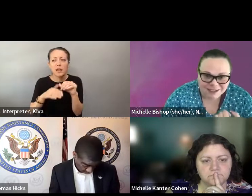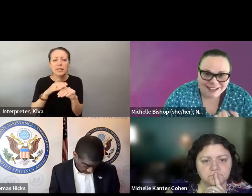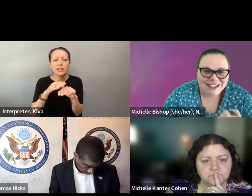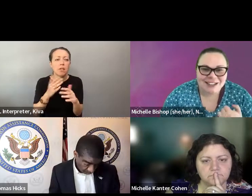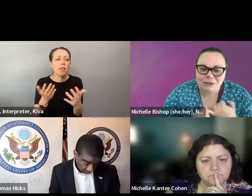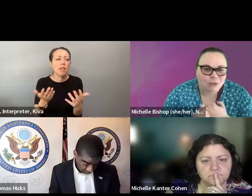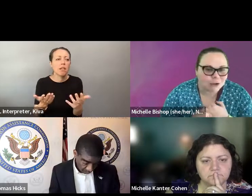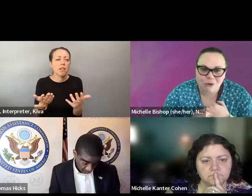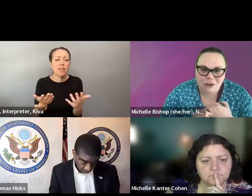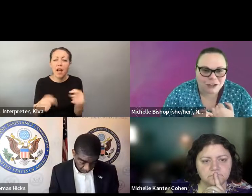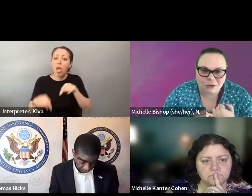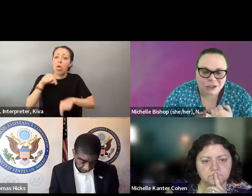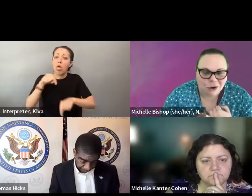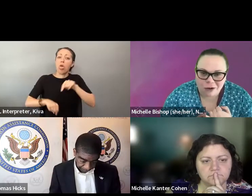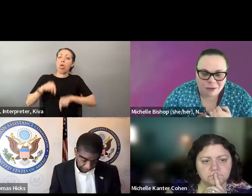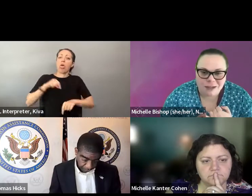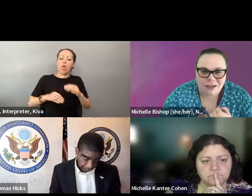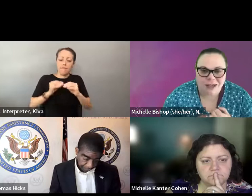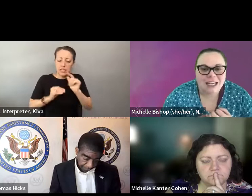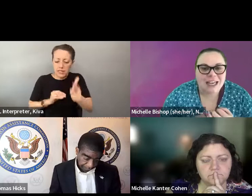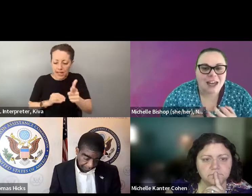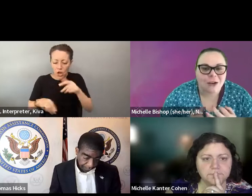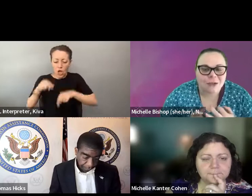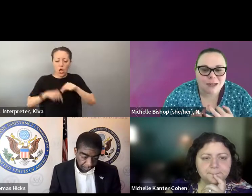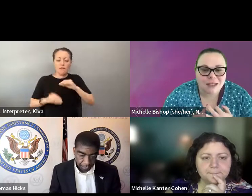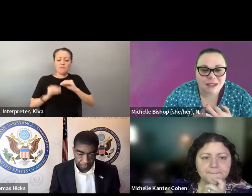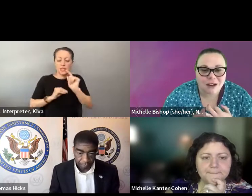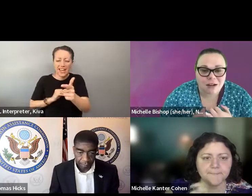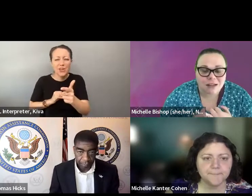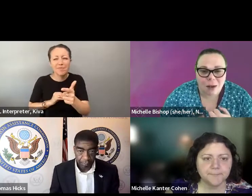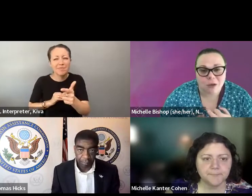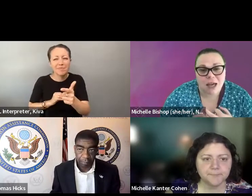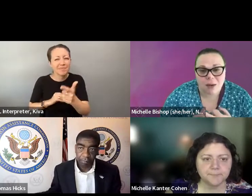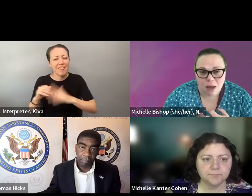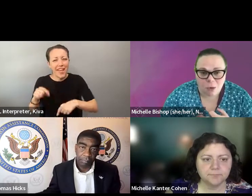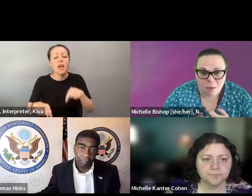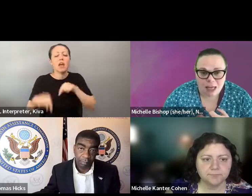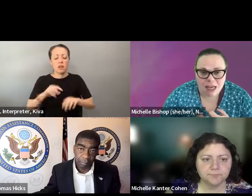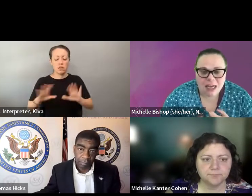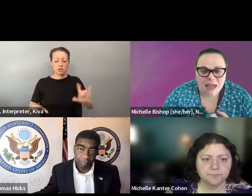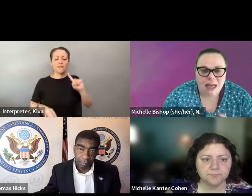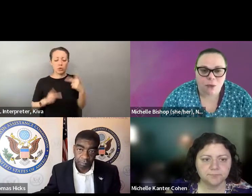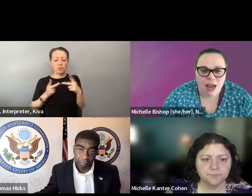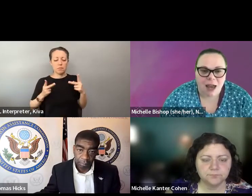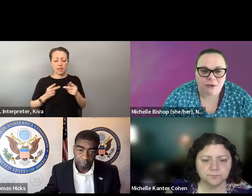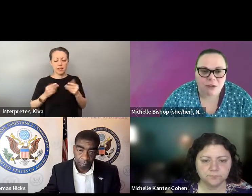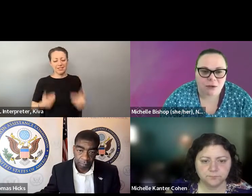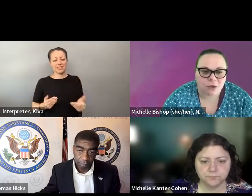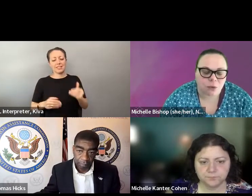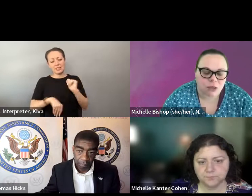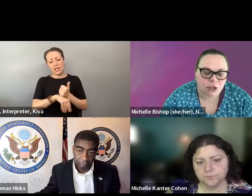If we wanted to be successful a lot of times, we design a system, and we find out, after the fact that it's not accessible and then we have to go back and try to retrofit it, and make it work for people with disabilities, which means it's never going to be as accessible, as it and it make it work for people with disabilities, which means could have been because those retrofit solutions aren't going to be as good. it's never going to be as accessible as it could have